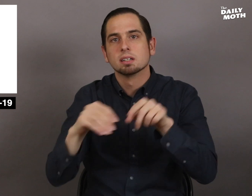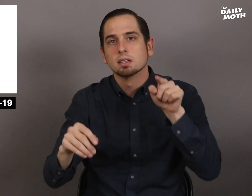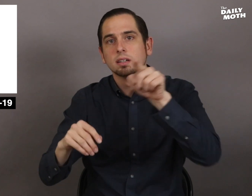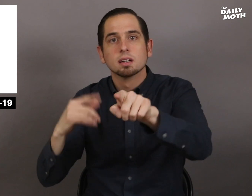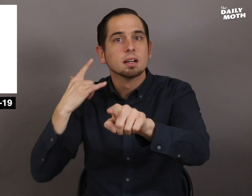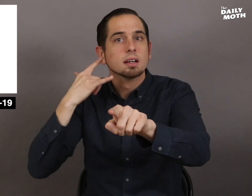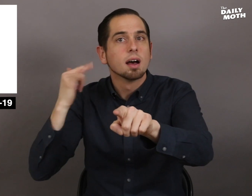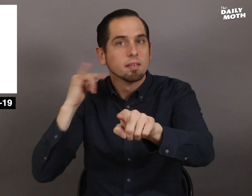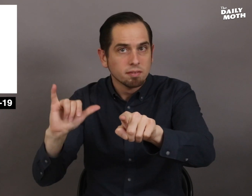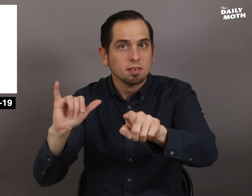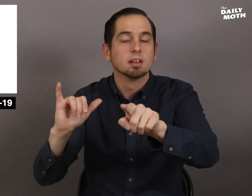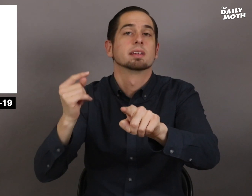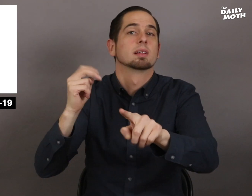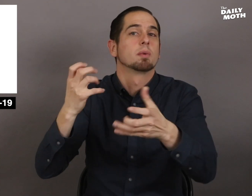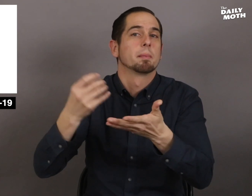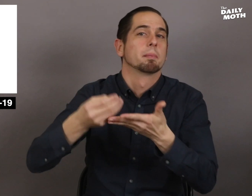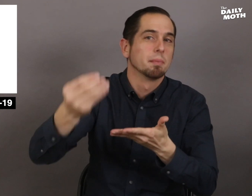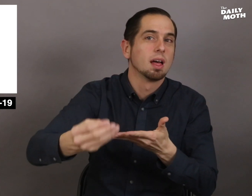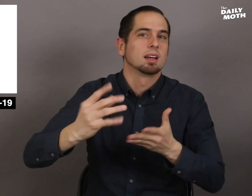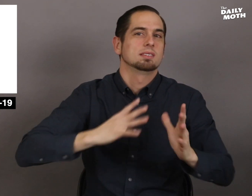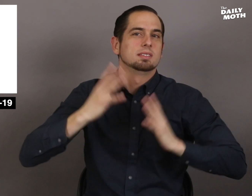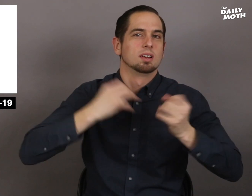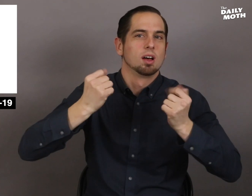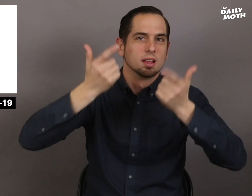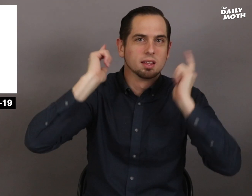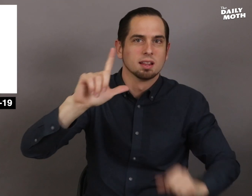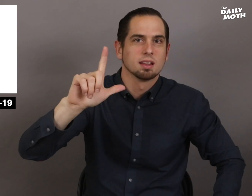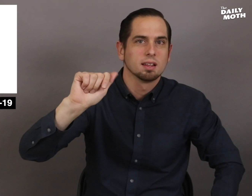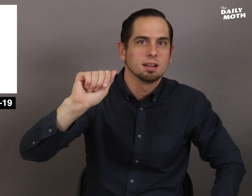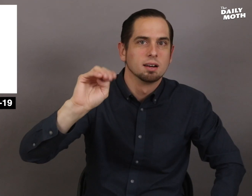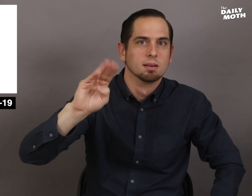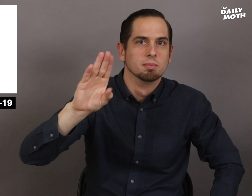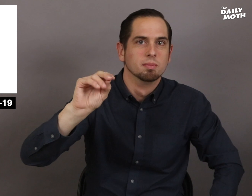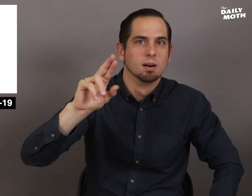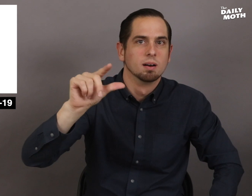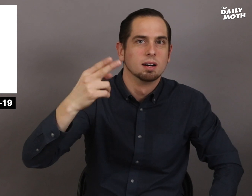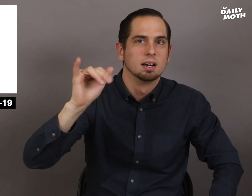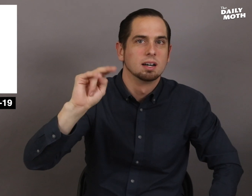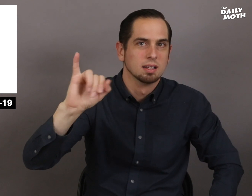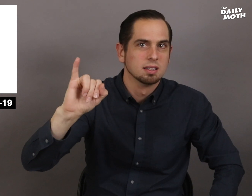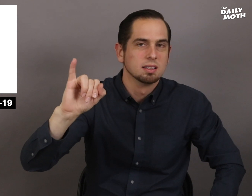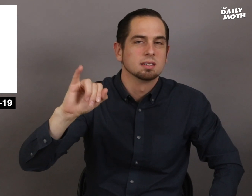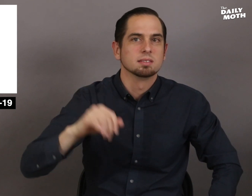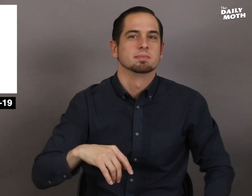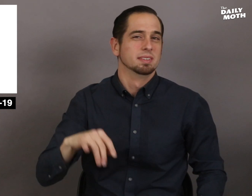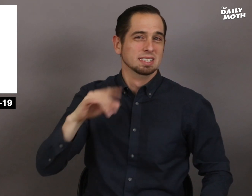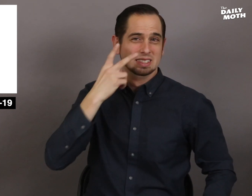in California and buy a Lamborghini.